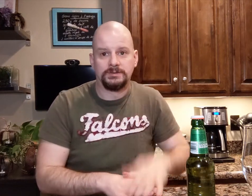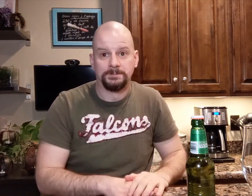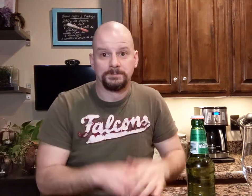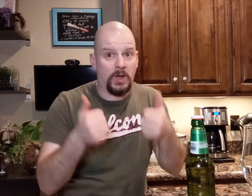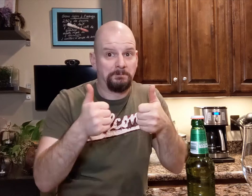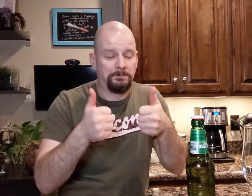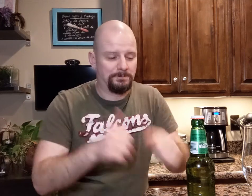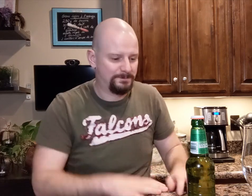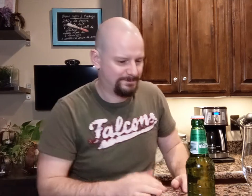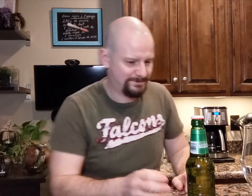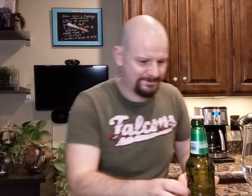Allright?